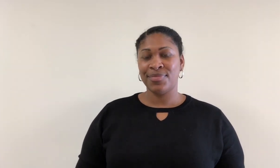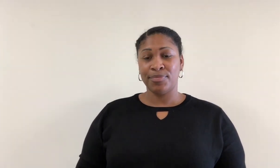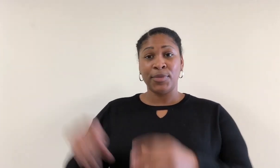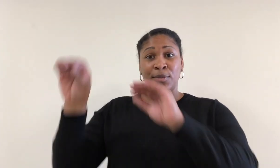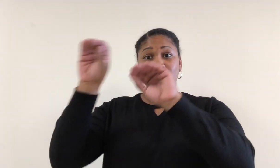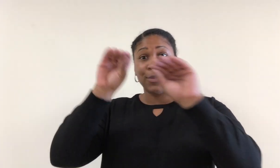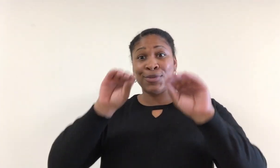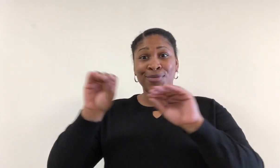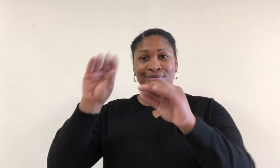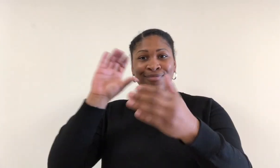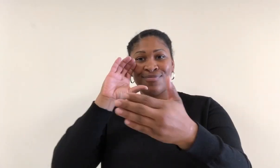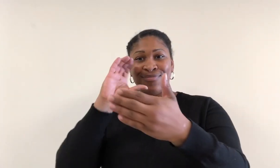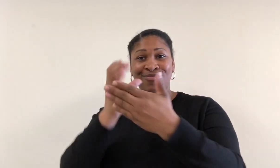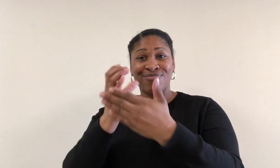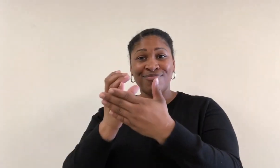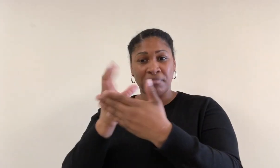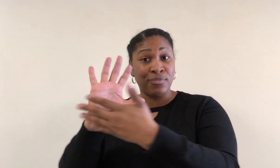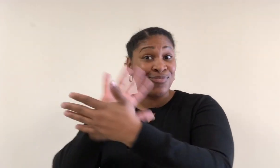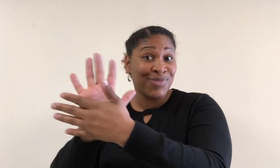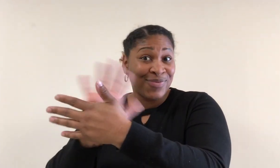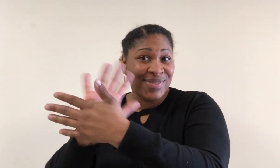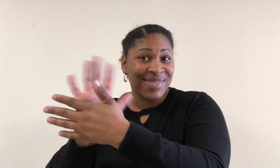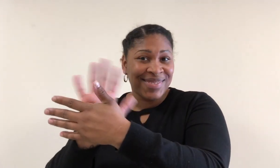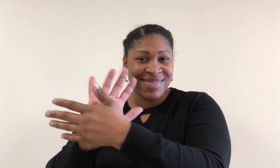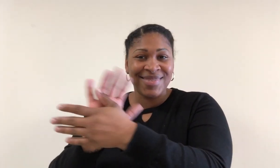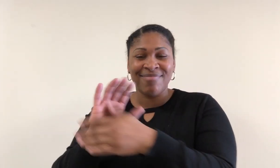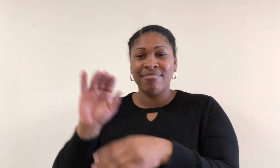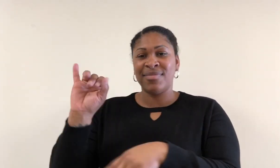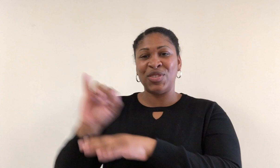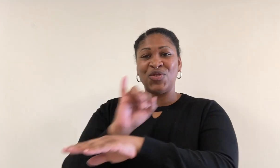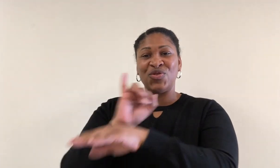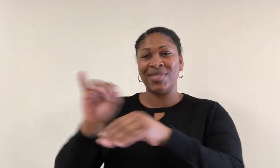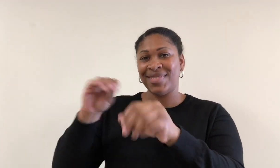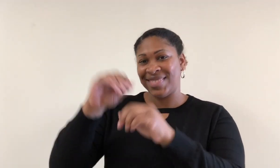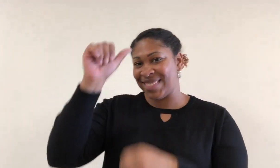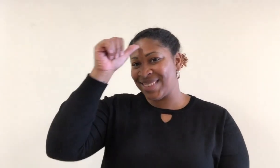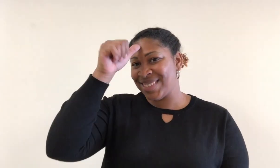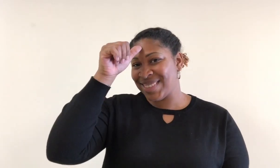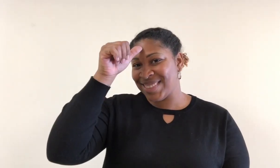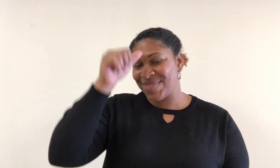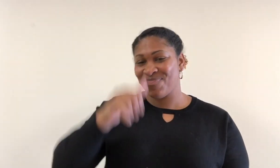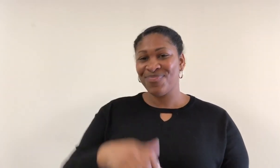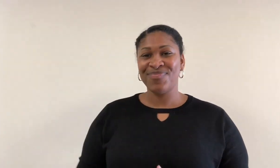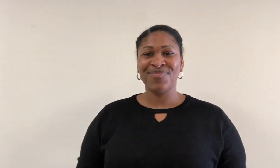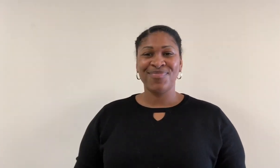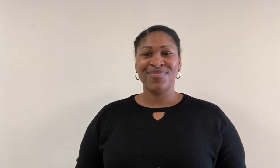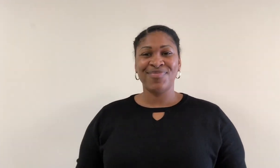The motion-picture industry in India